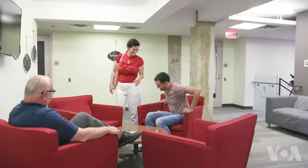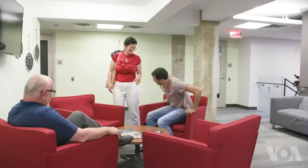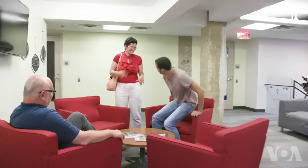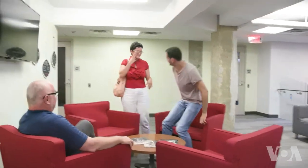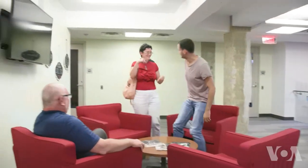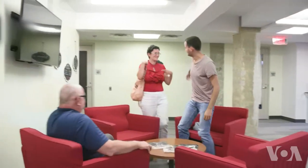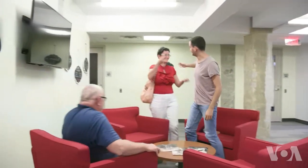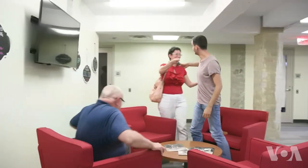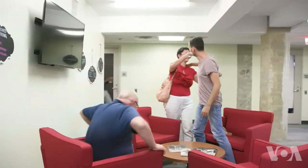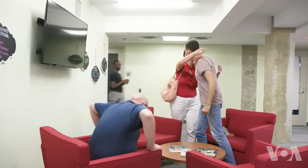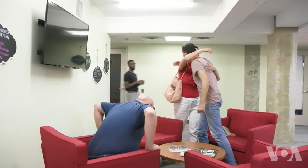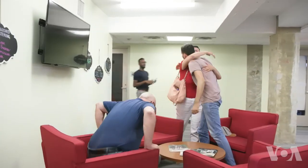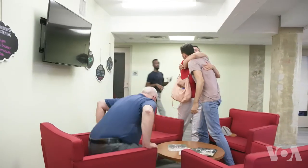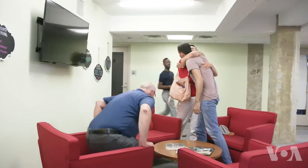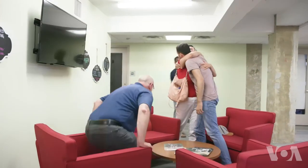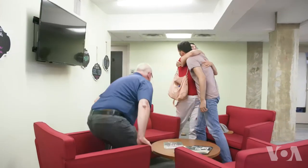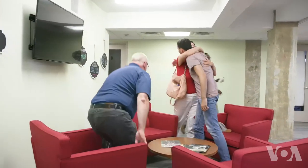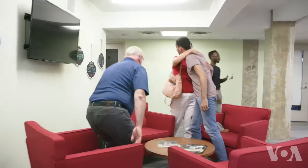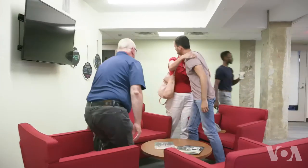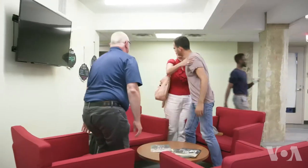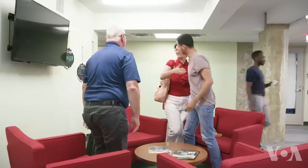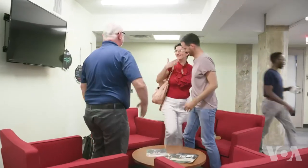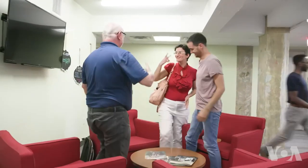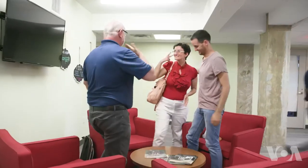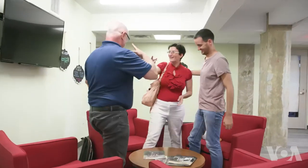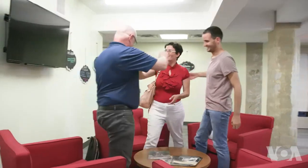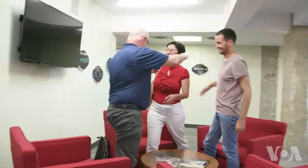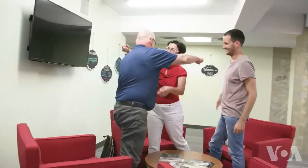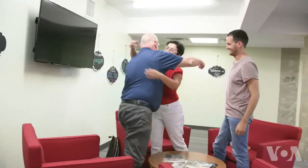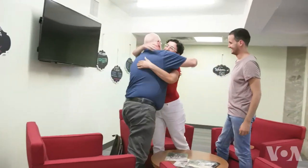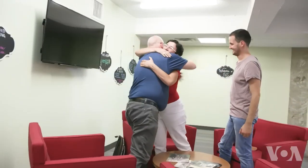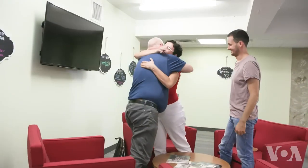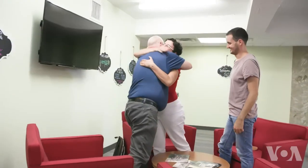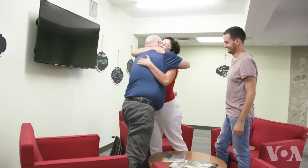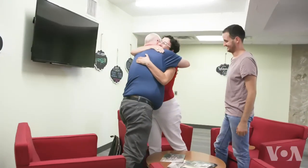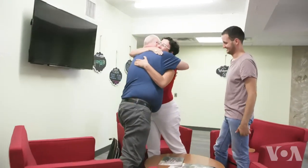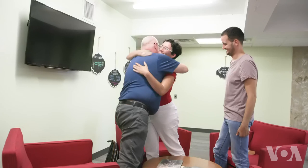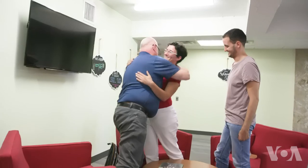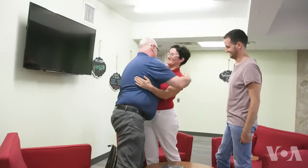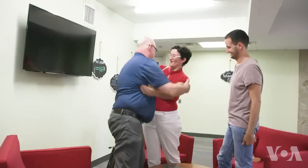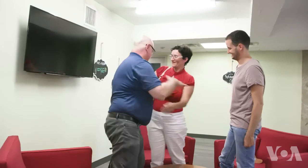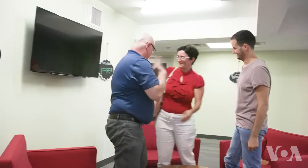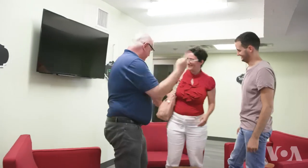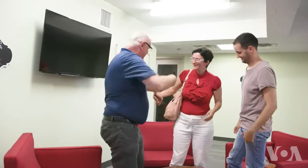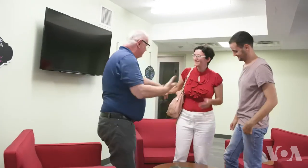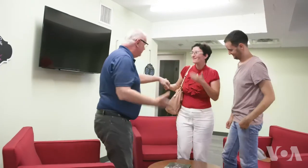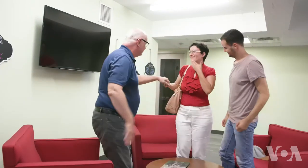I haven’t seen you in a long time. Hello! Good to see you! I am thrilled you came.